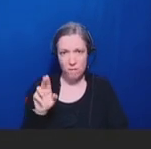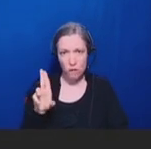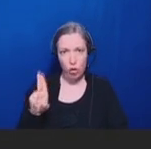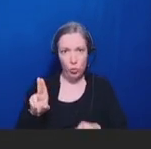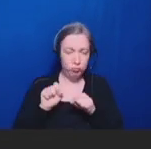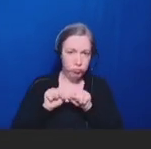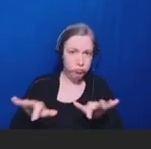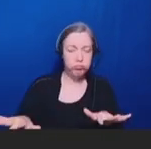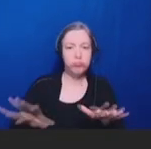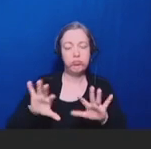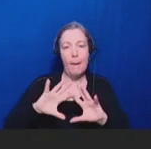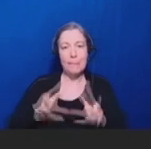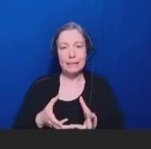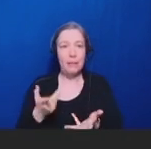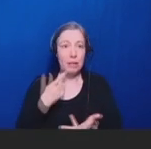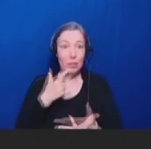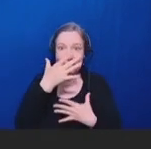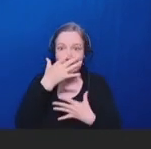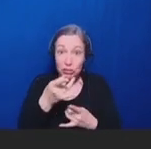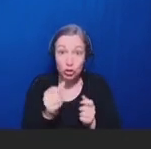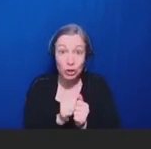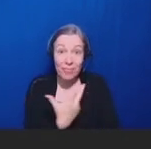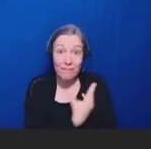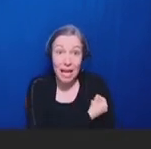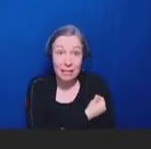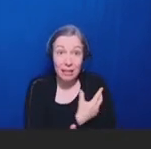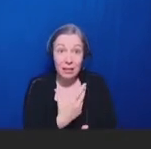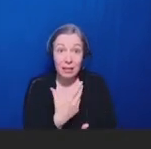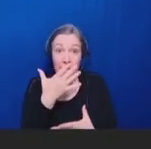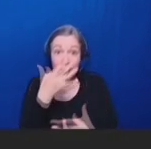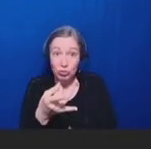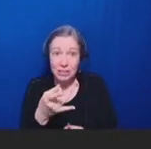in vaccination, but by the time the vaccines became available, the public had become disinterested